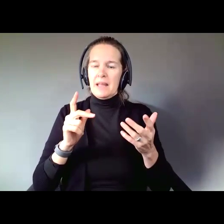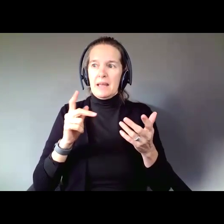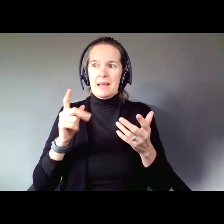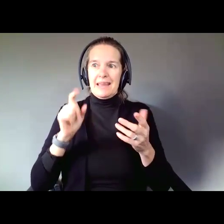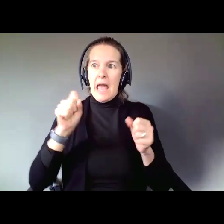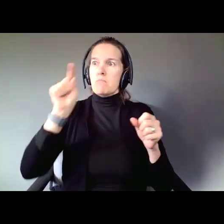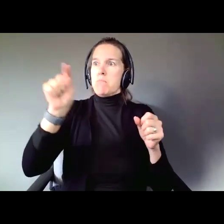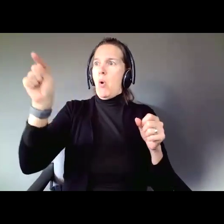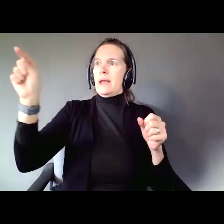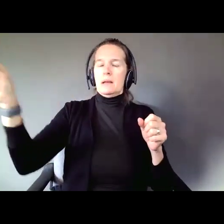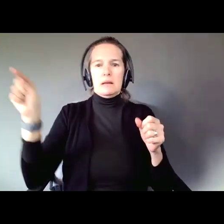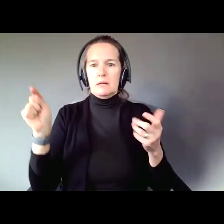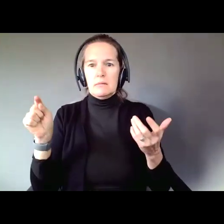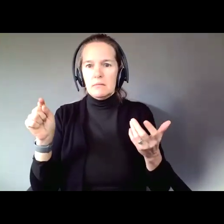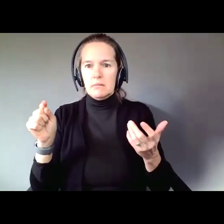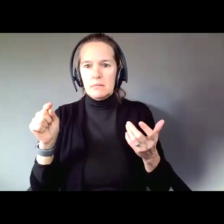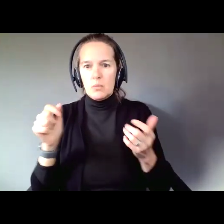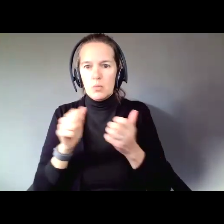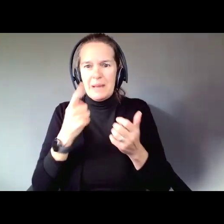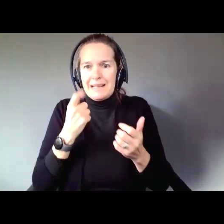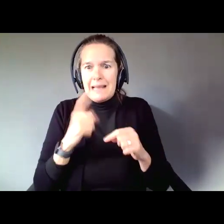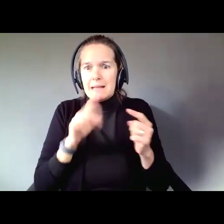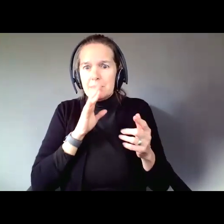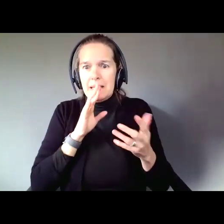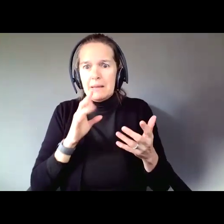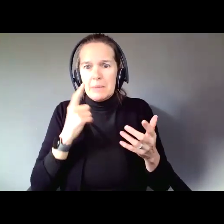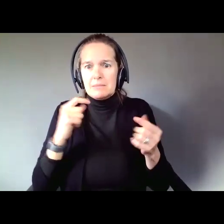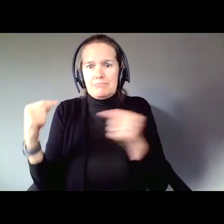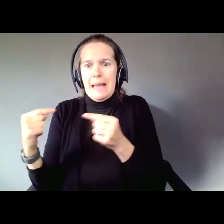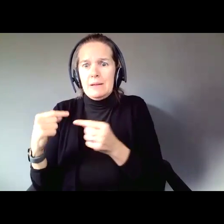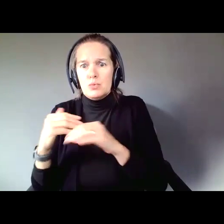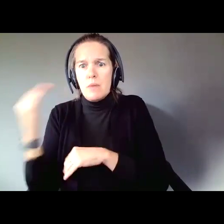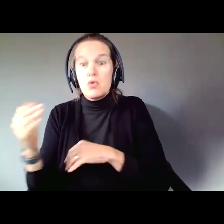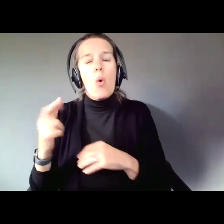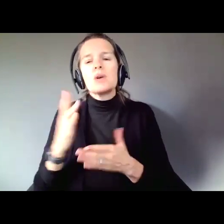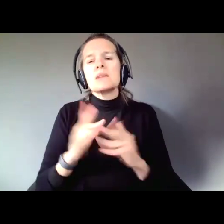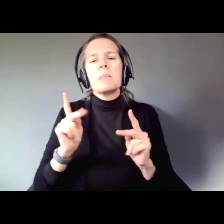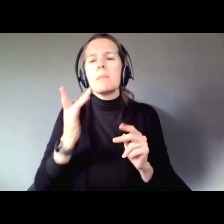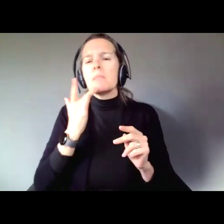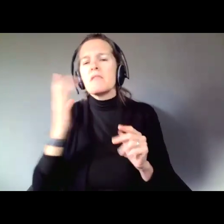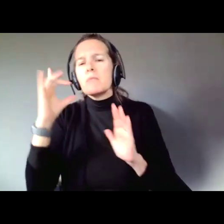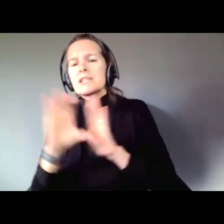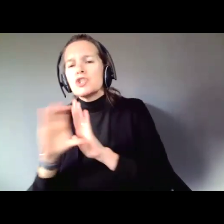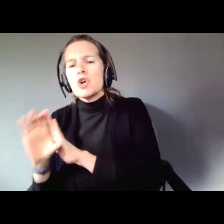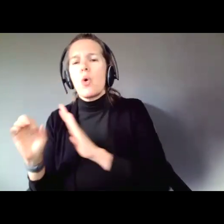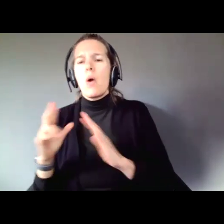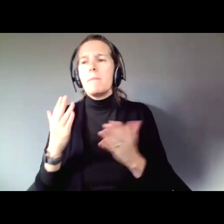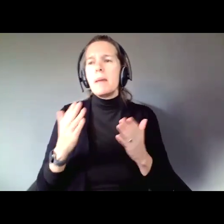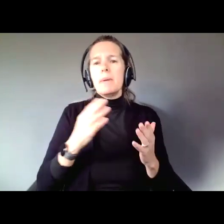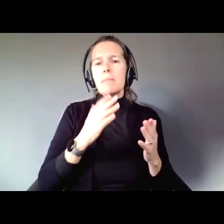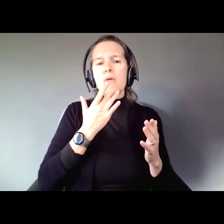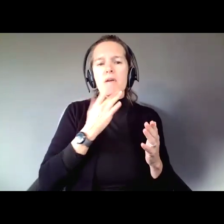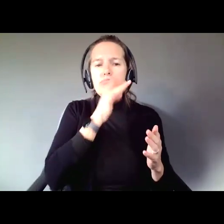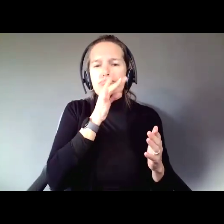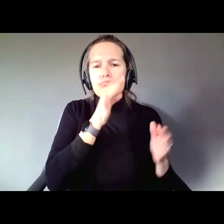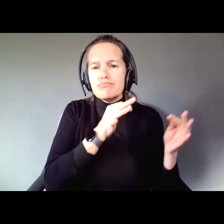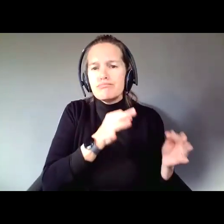Maybe a person likes to communicate pictorially. Maybe they like to have things written out for them. Maybe they like to have people explain things orally. Maybe they like extra time to think,